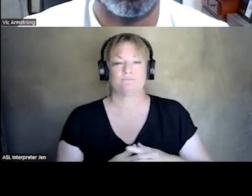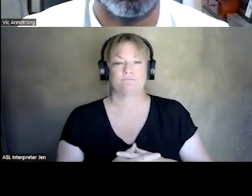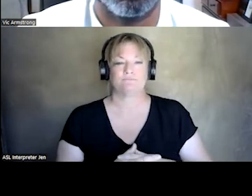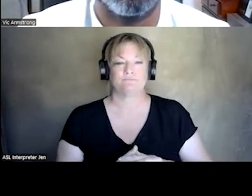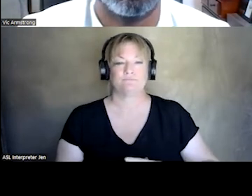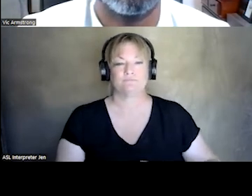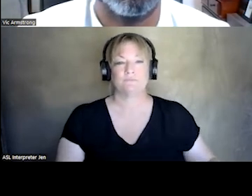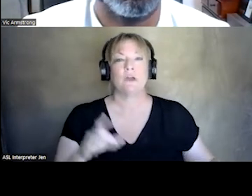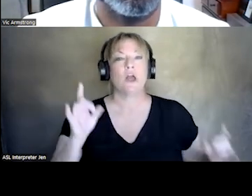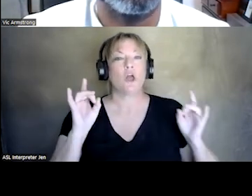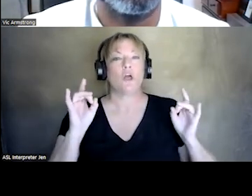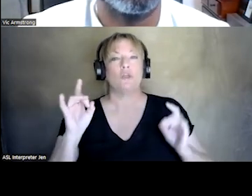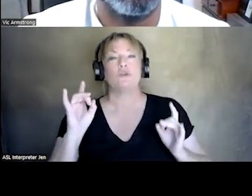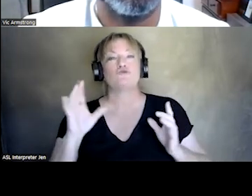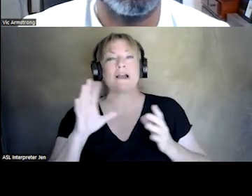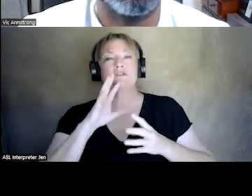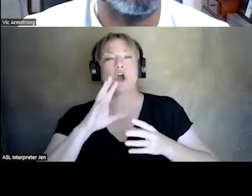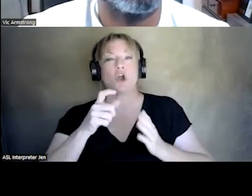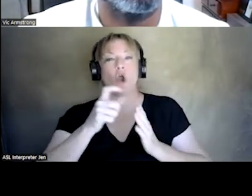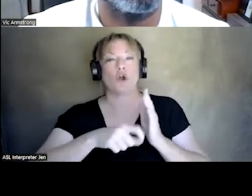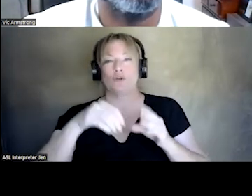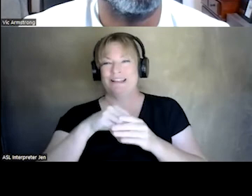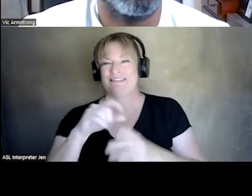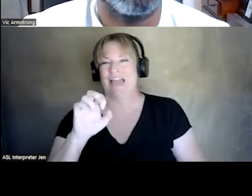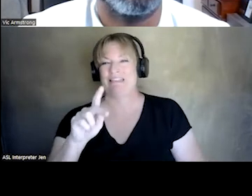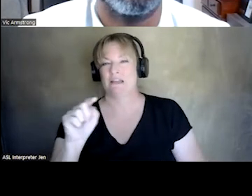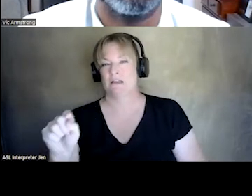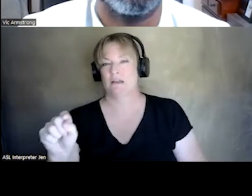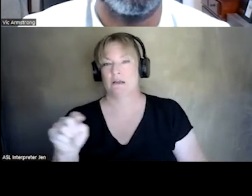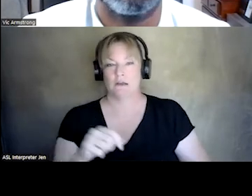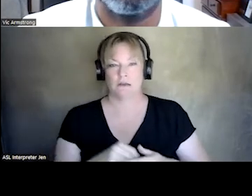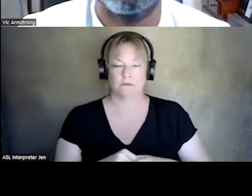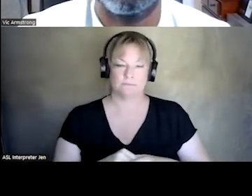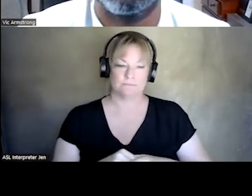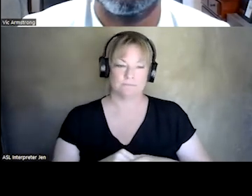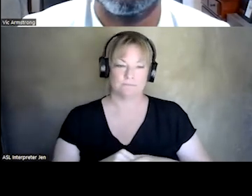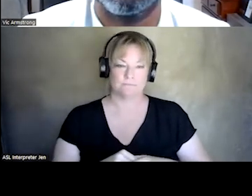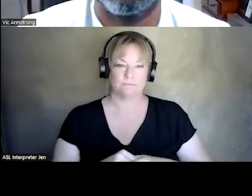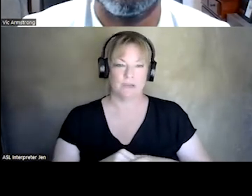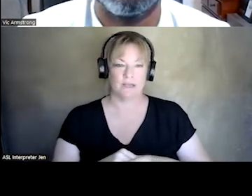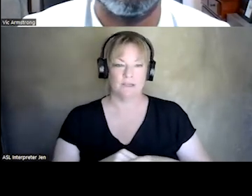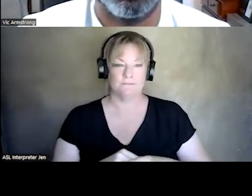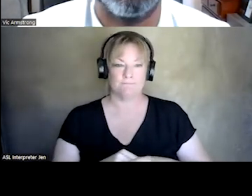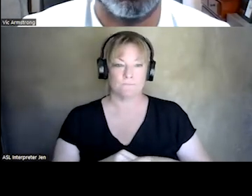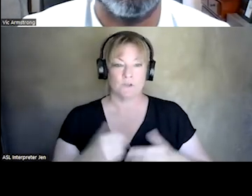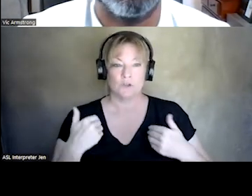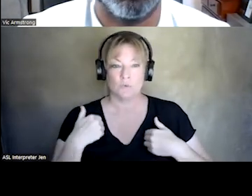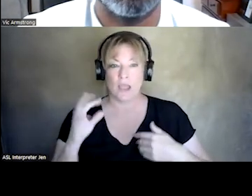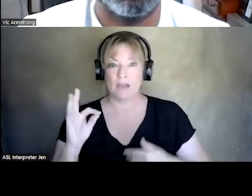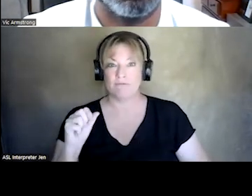THE CRISIS TALK ARTICLE IS IN THE LINK. DO WE HAVE FAY, IF FAY IS NOT HERE.